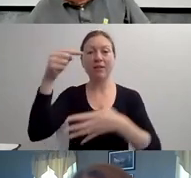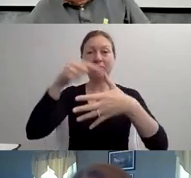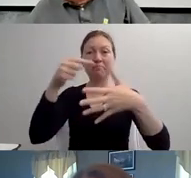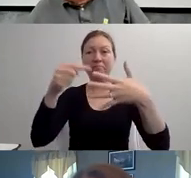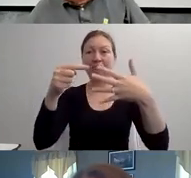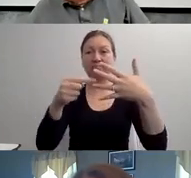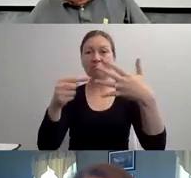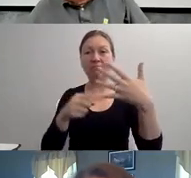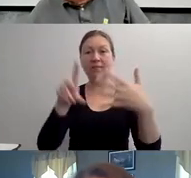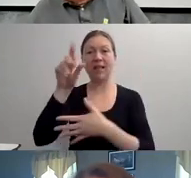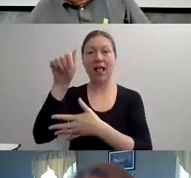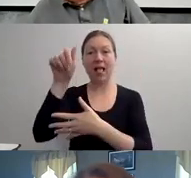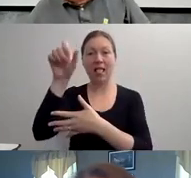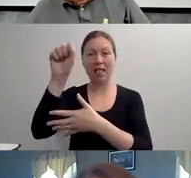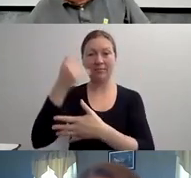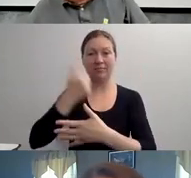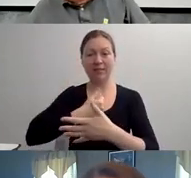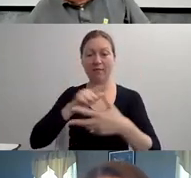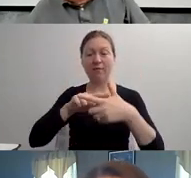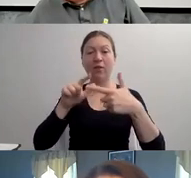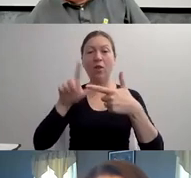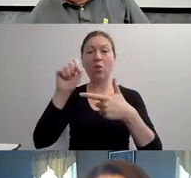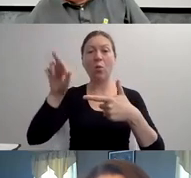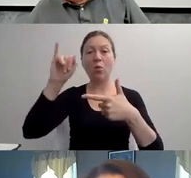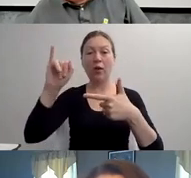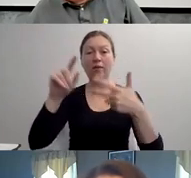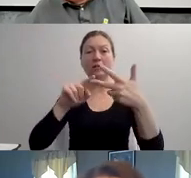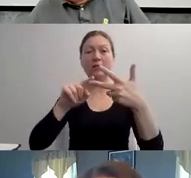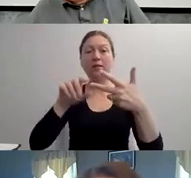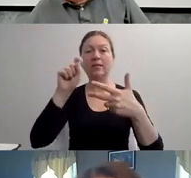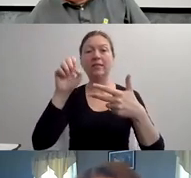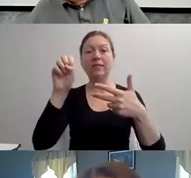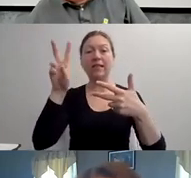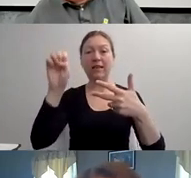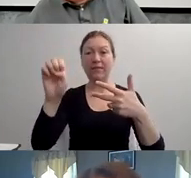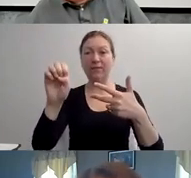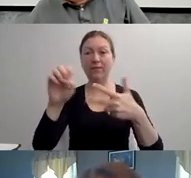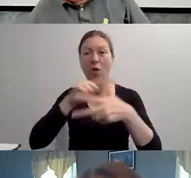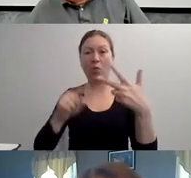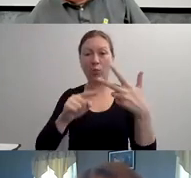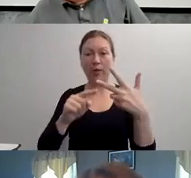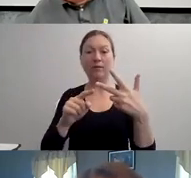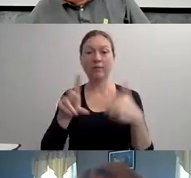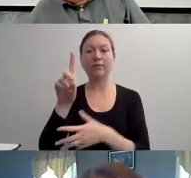THE DISABILITY STUDIES PROGRAM AT MARYVILLE UNIVERSITY. "STEVE ALSO SERVES AS COMMISSION TO THE ST.